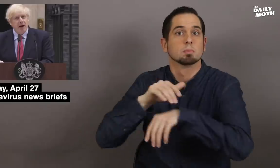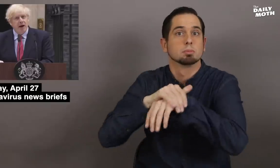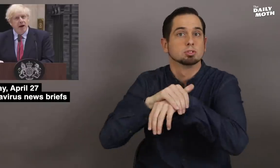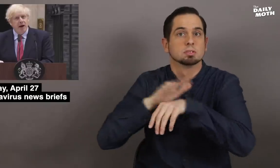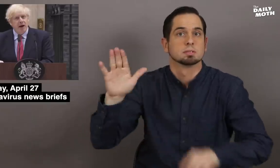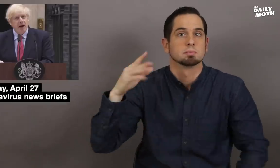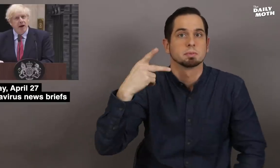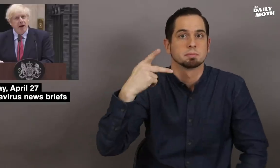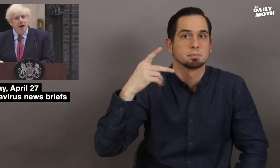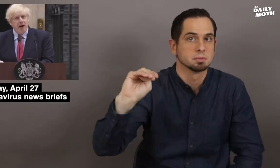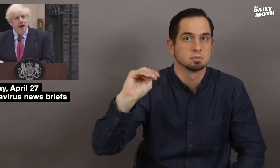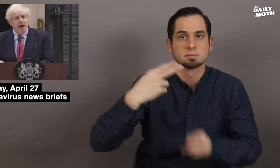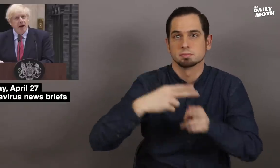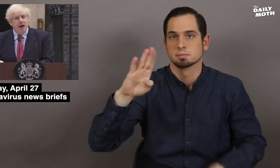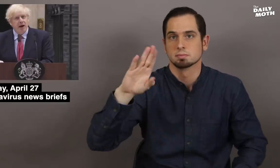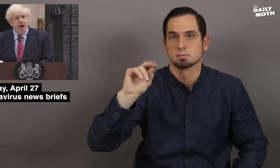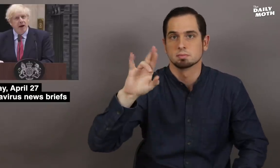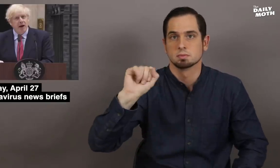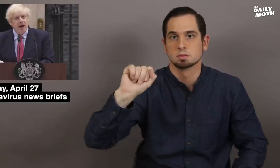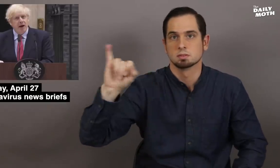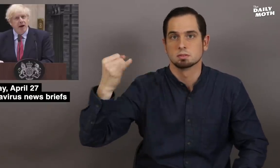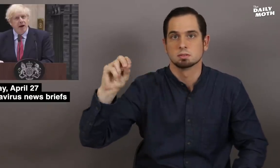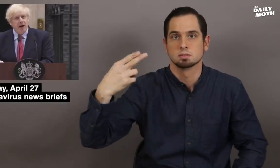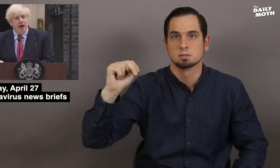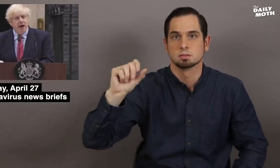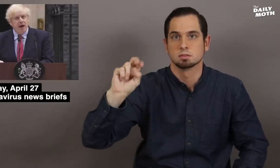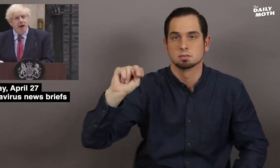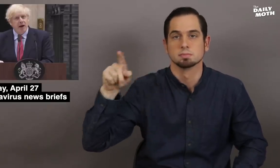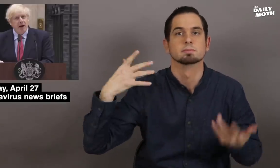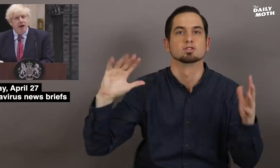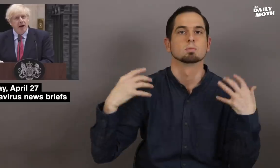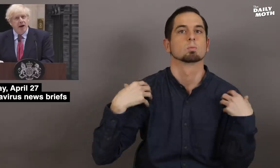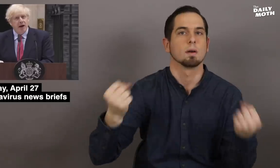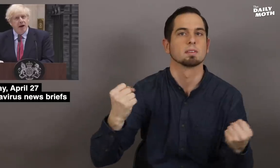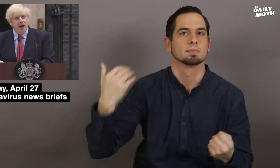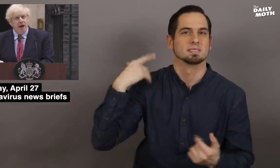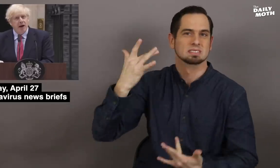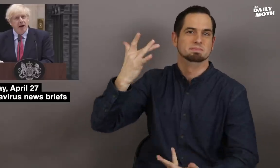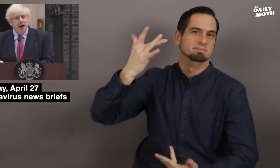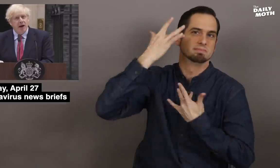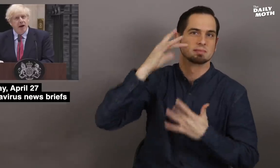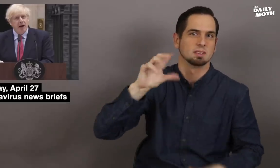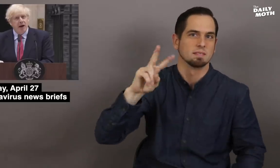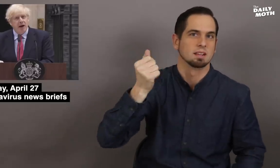British Prime Minister Boris Johnson has recovered from